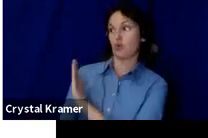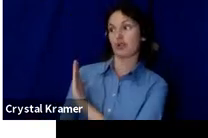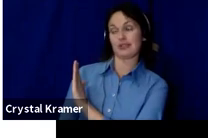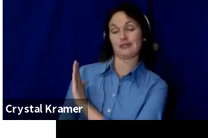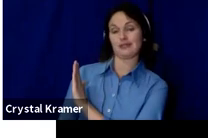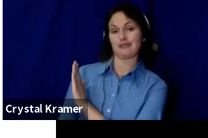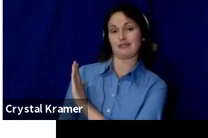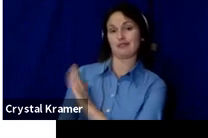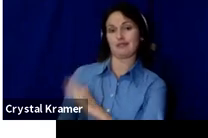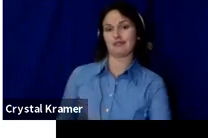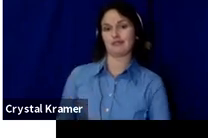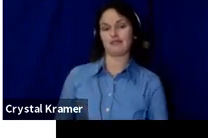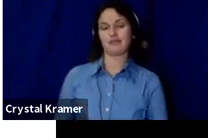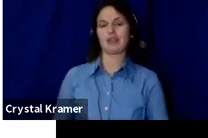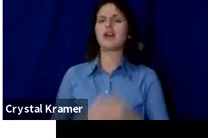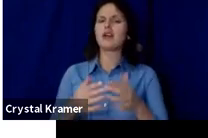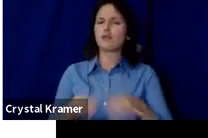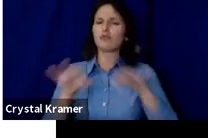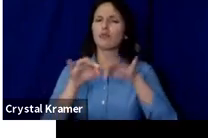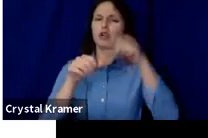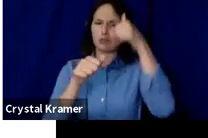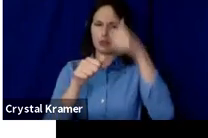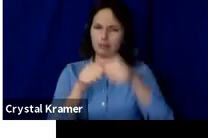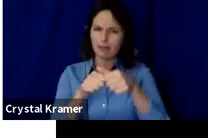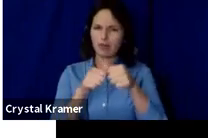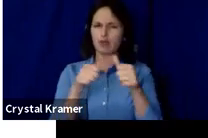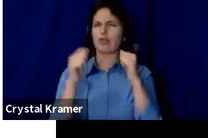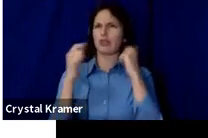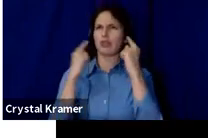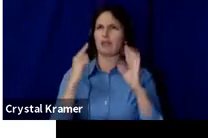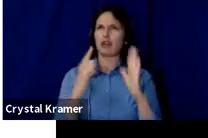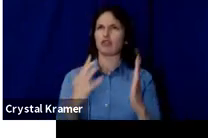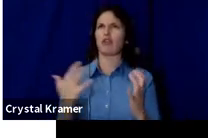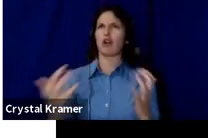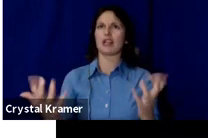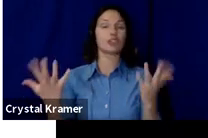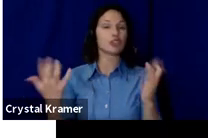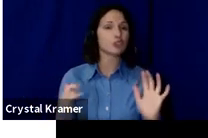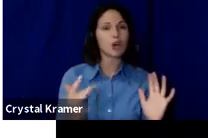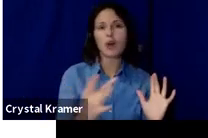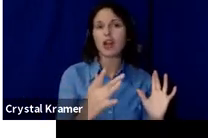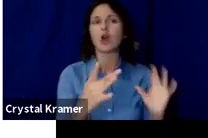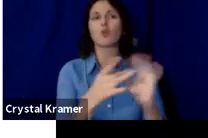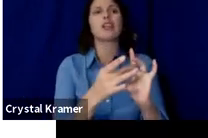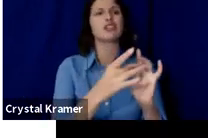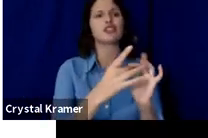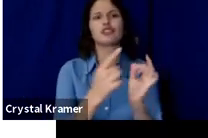This is important to remember when crafting your audience. You're not looking to reach everyone, you're looking to reach the people who can find value